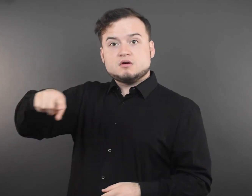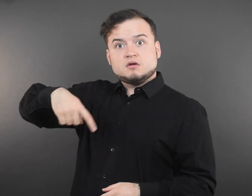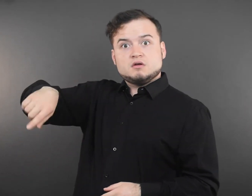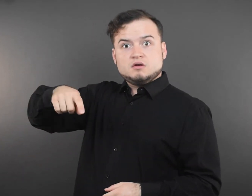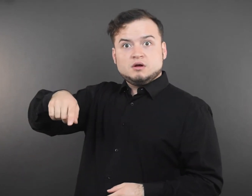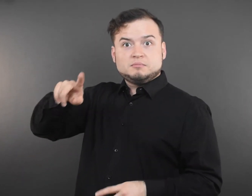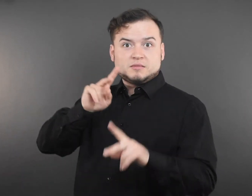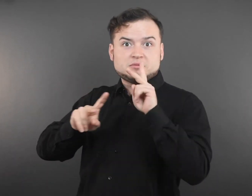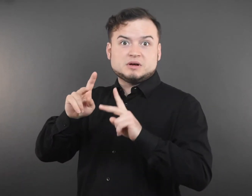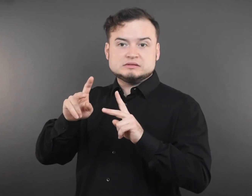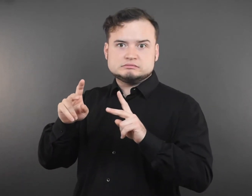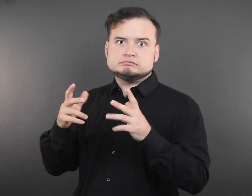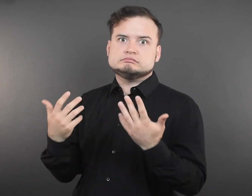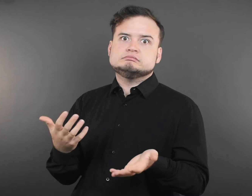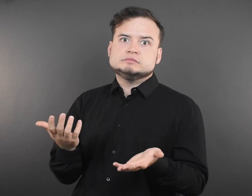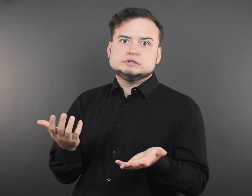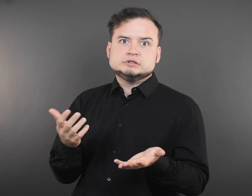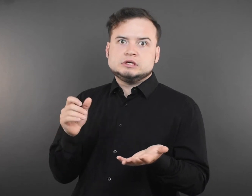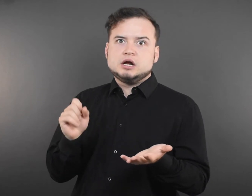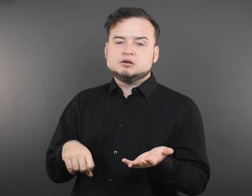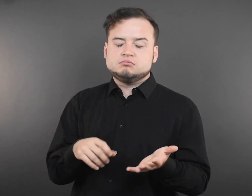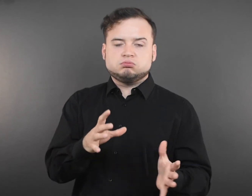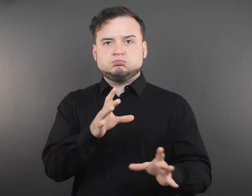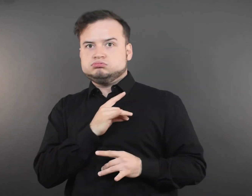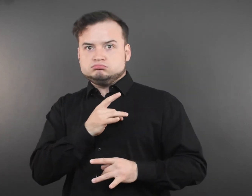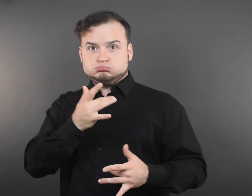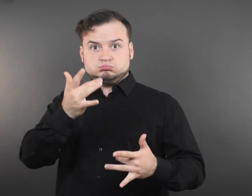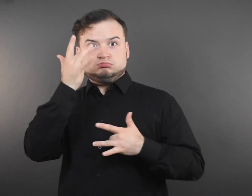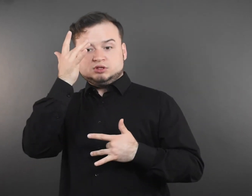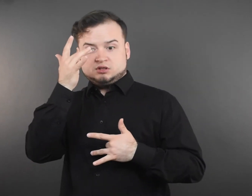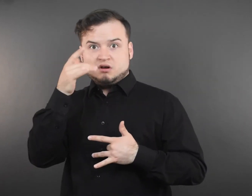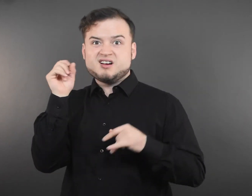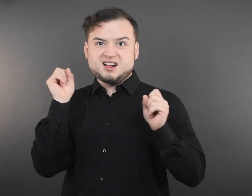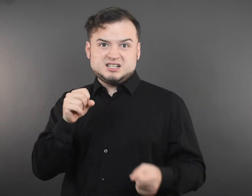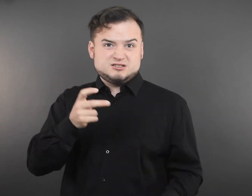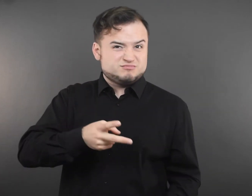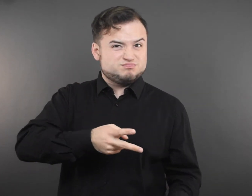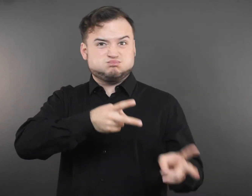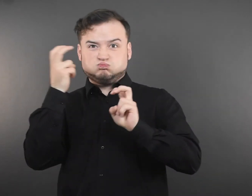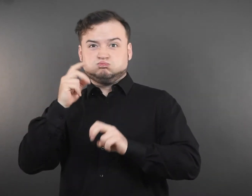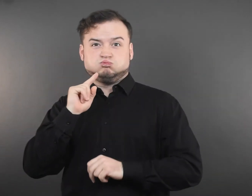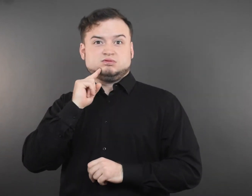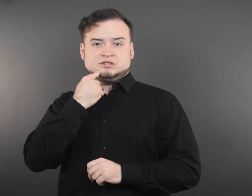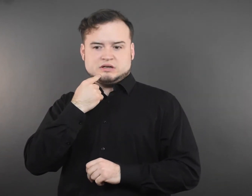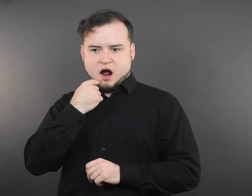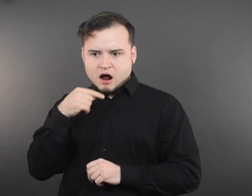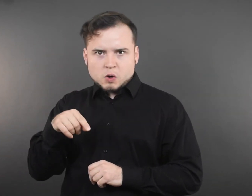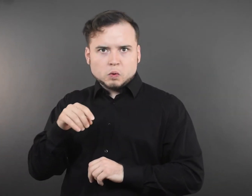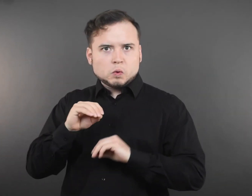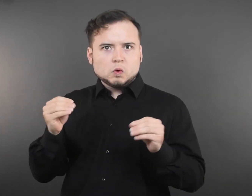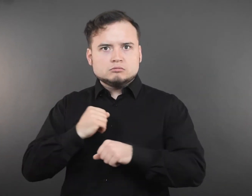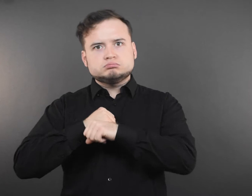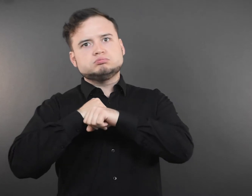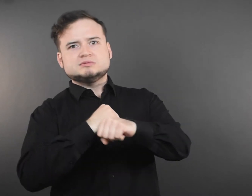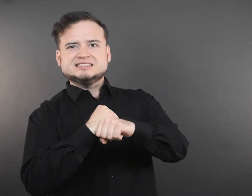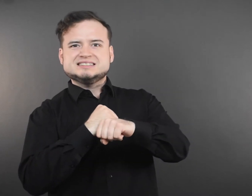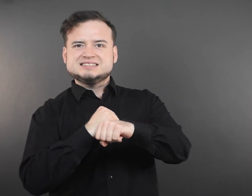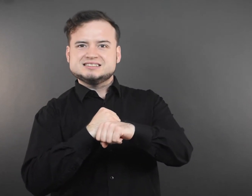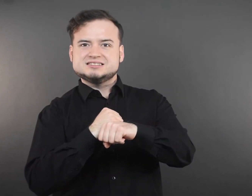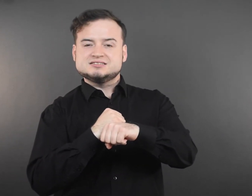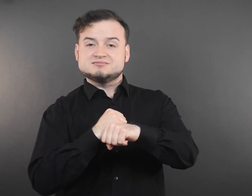to prevent severe disease, hospitalization, and death.